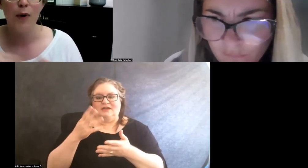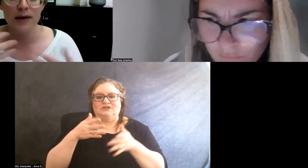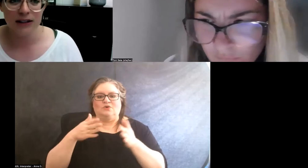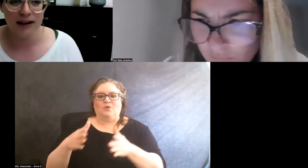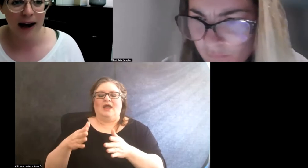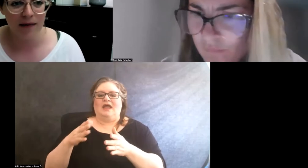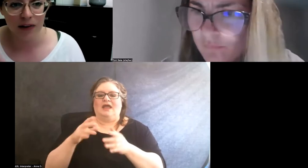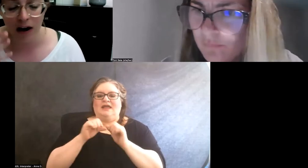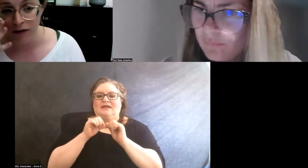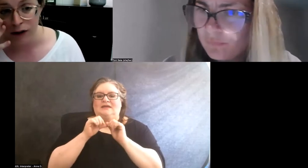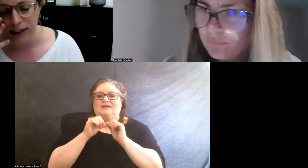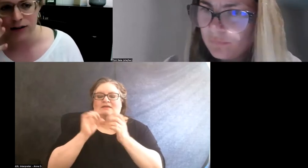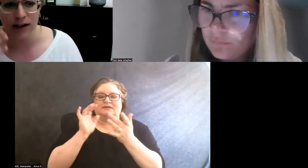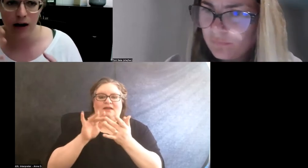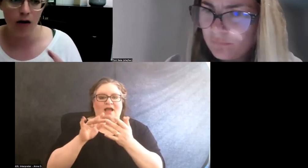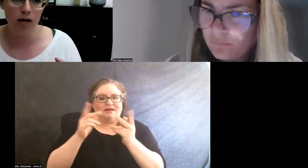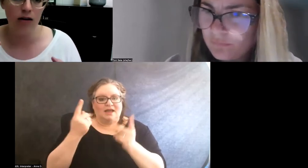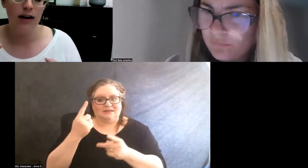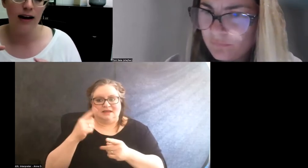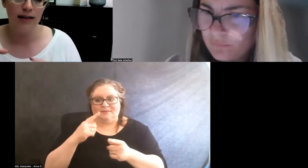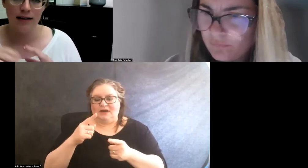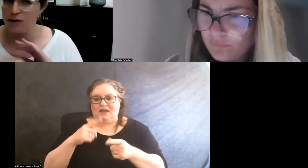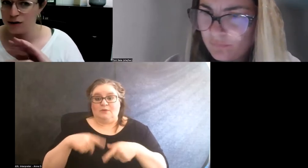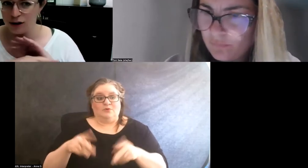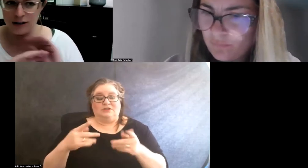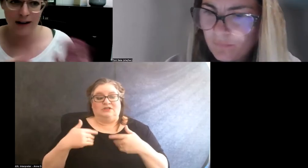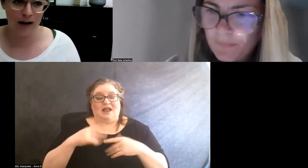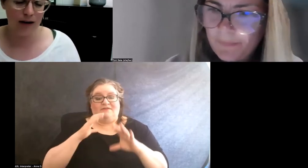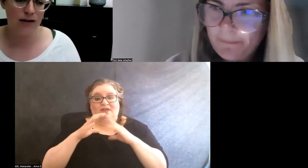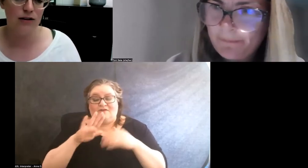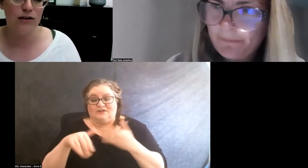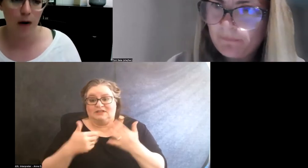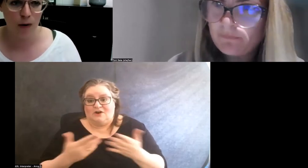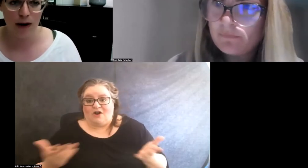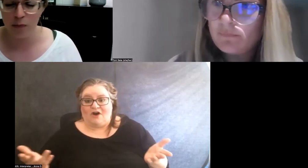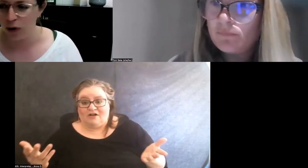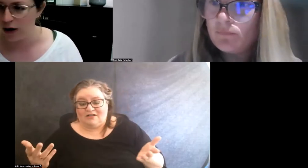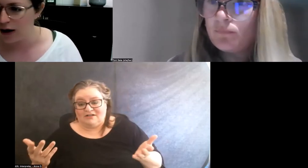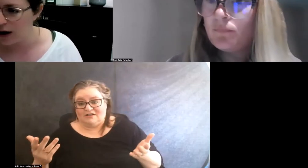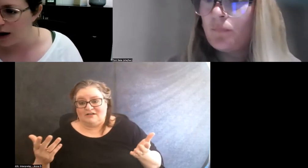permission to have the conversation at all. I think those are just like so important.